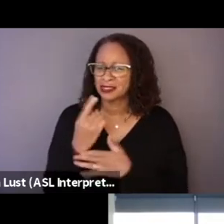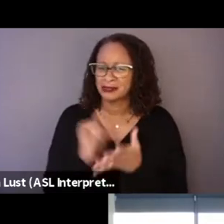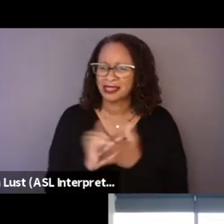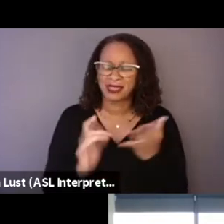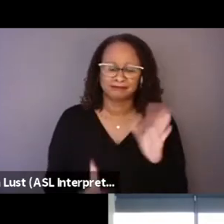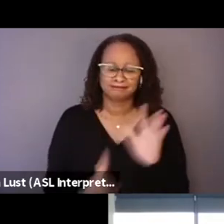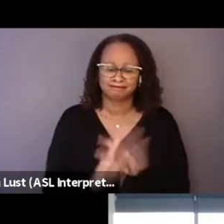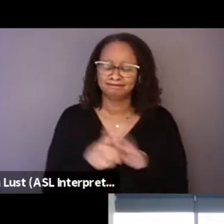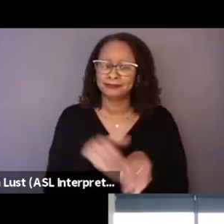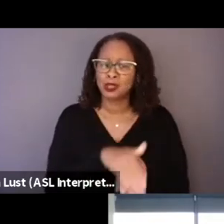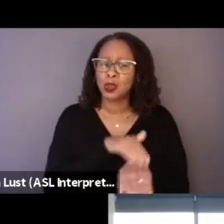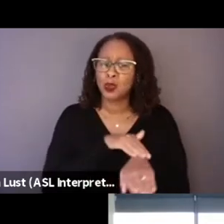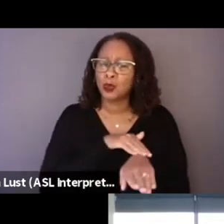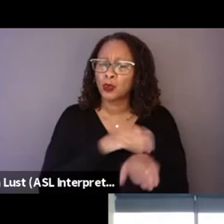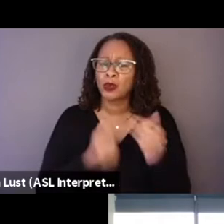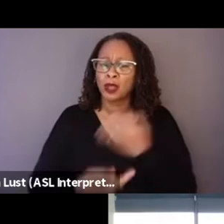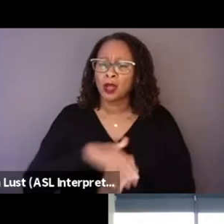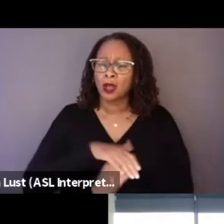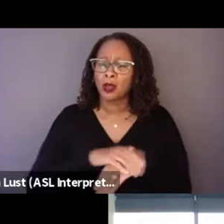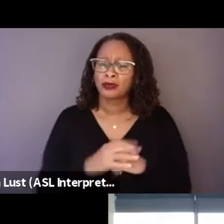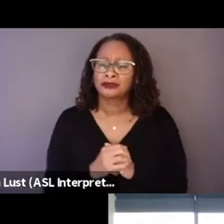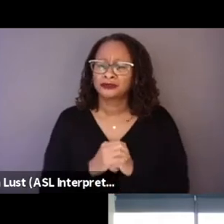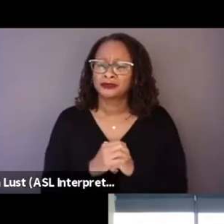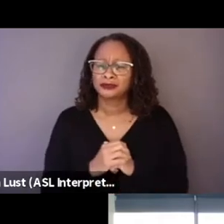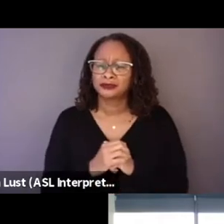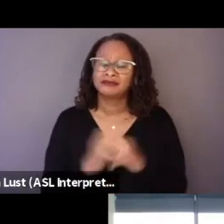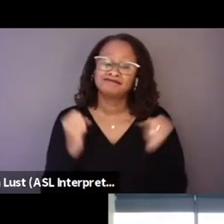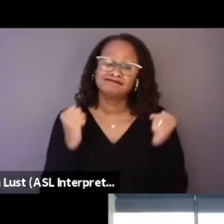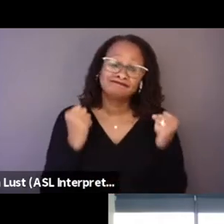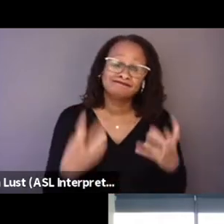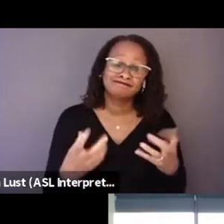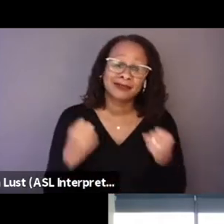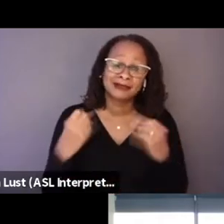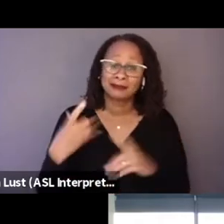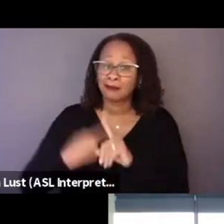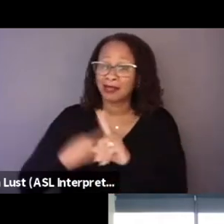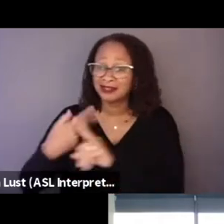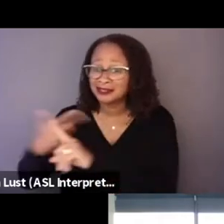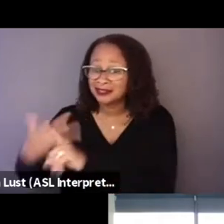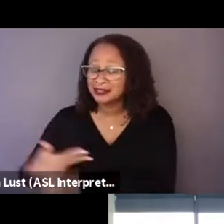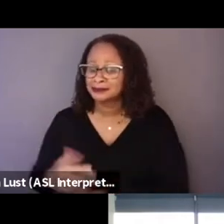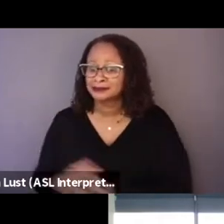and over many months and it was kind of,